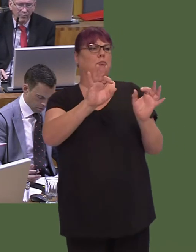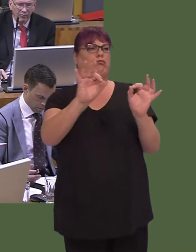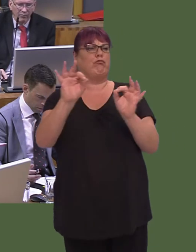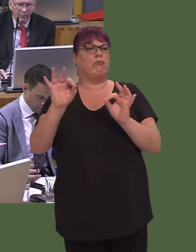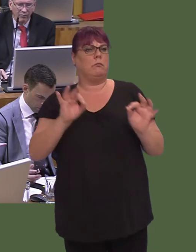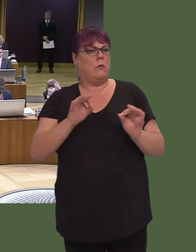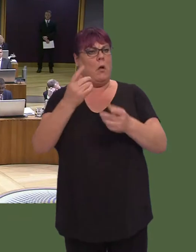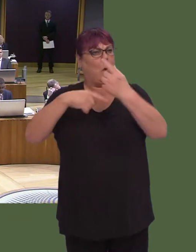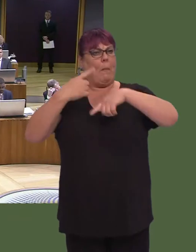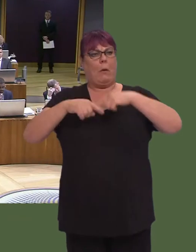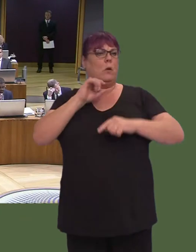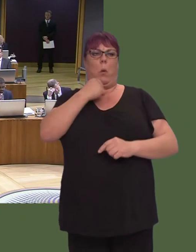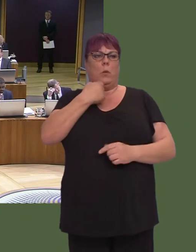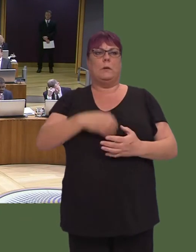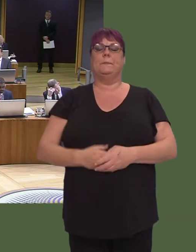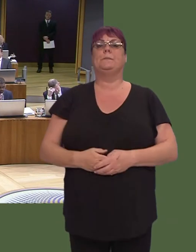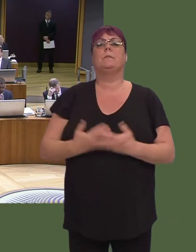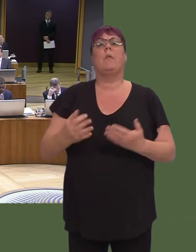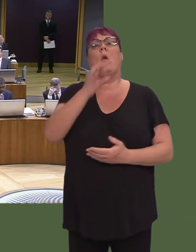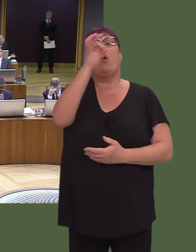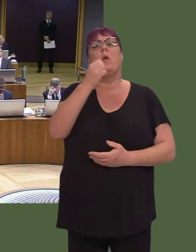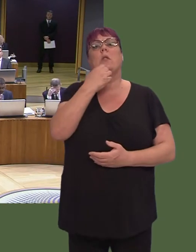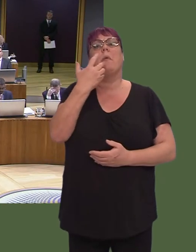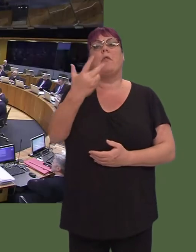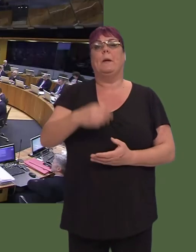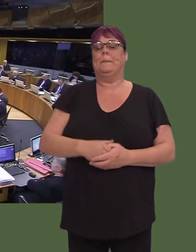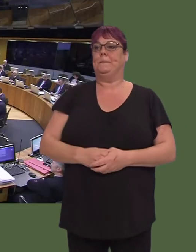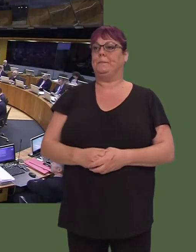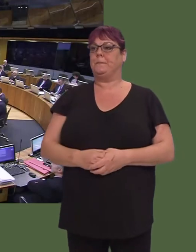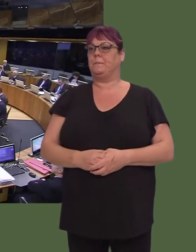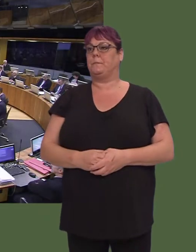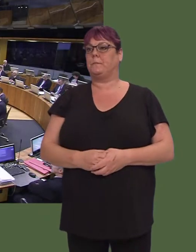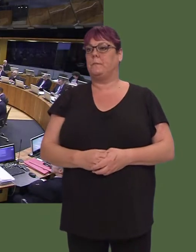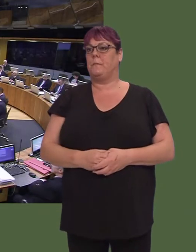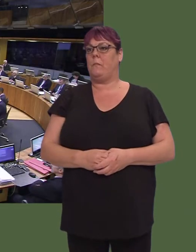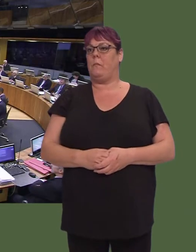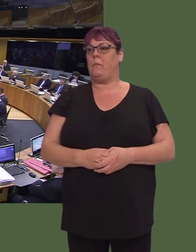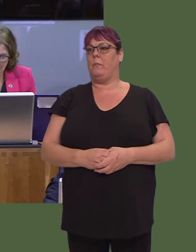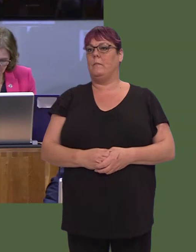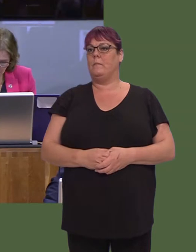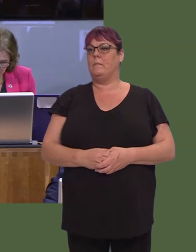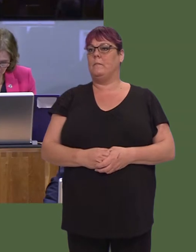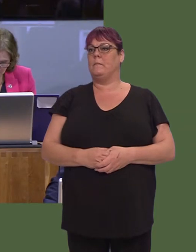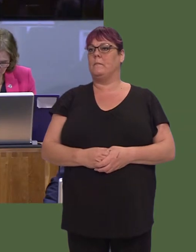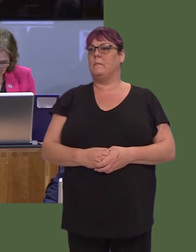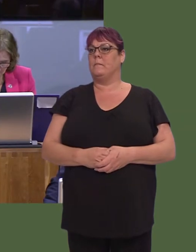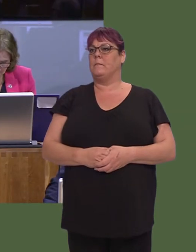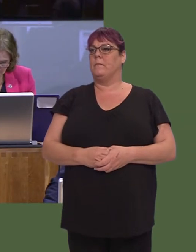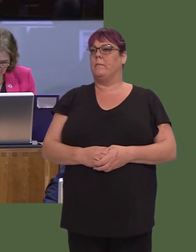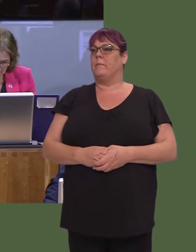backwards. Angela Burns AM: 3. A wnaiff y Prif Weinidog amlinellu sut y mae Llywodraeth Cymru'n monitro effeithiolrwydd